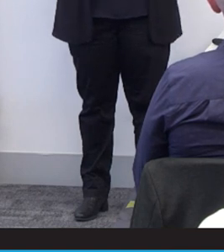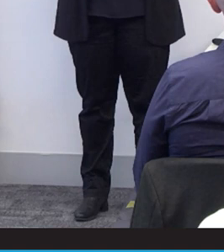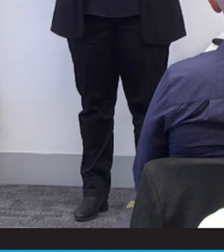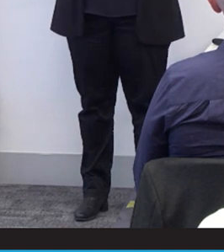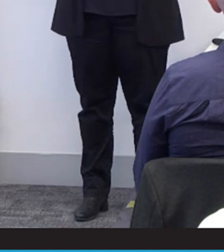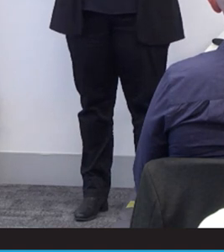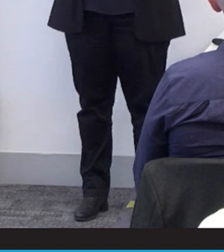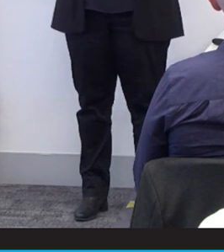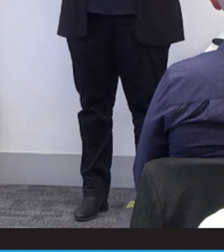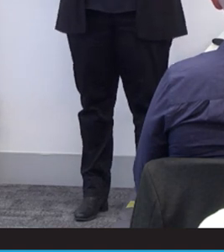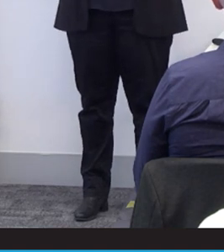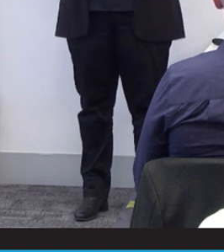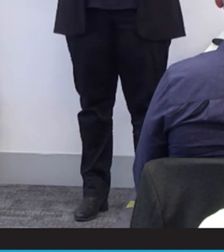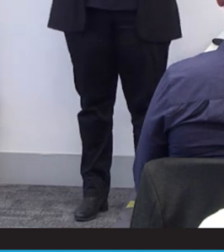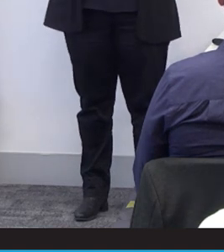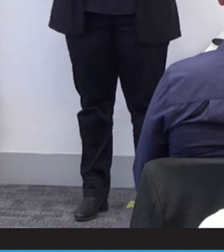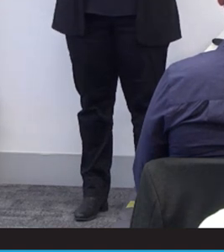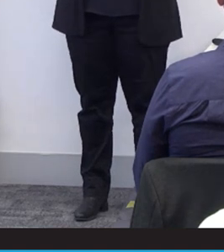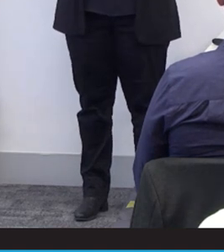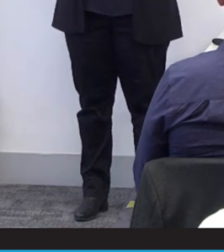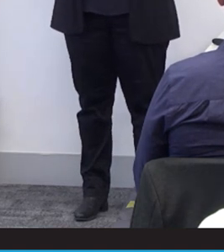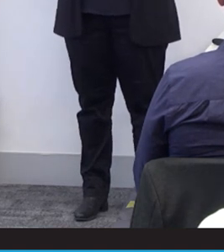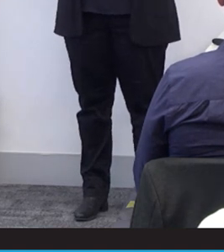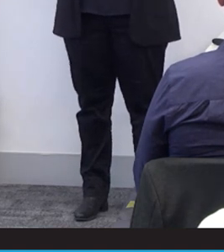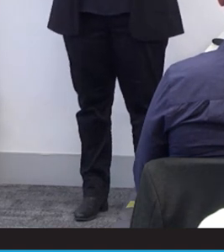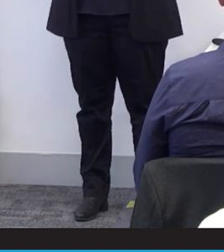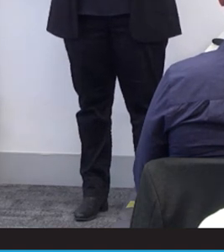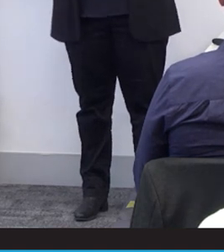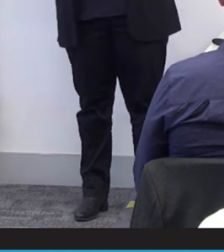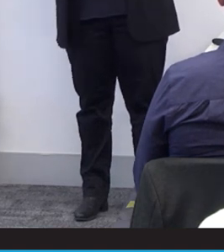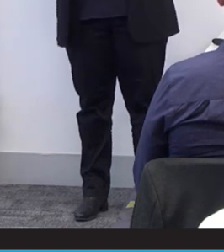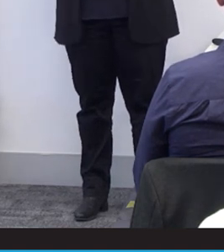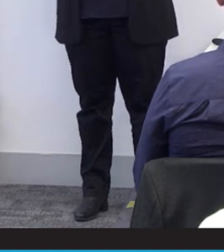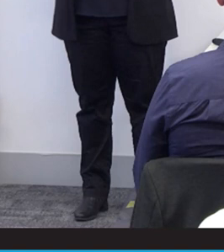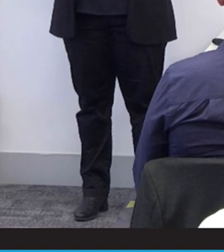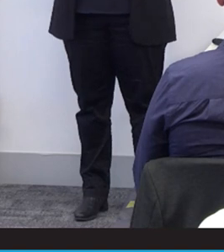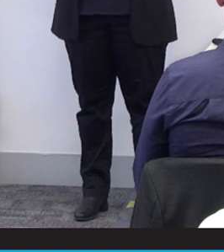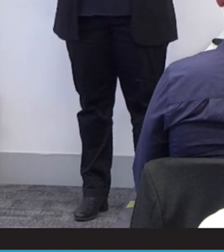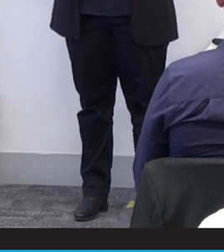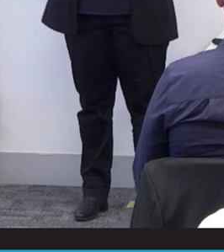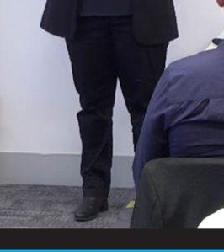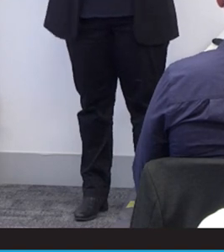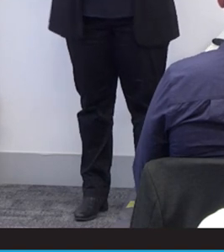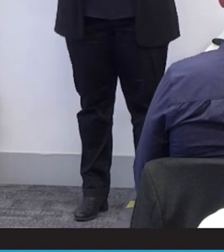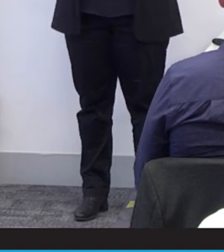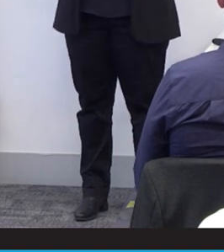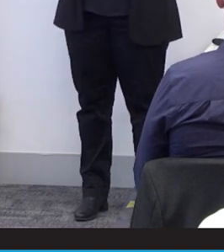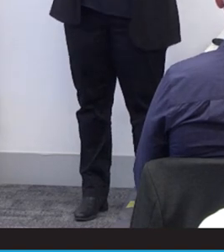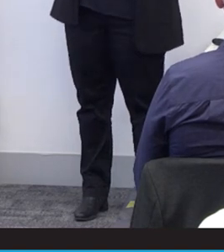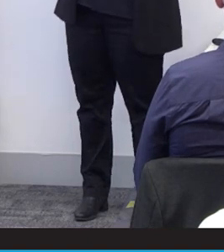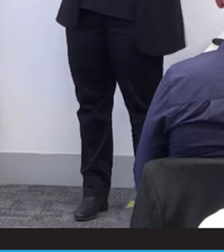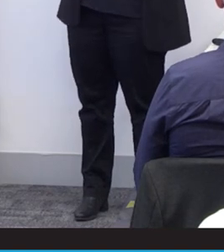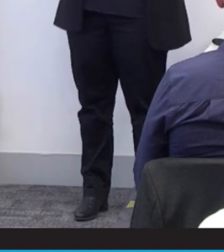I want is another aspect of living a good life. Something that is only possible because I work.